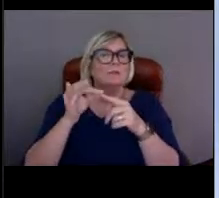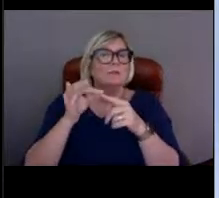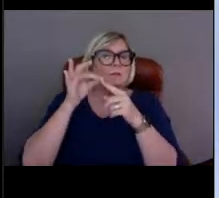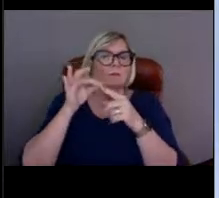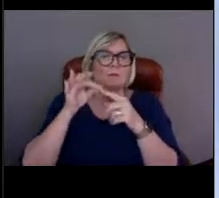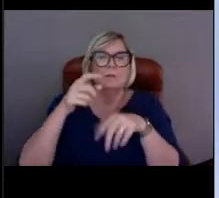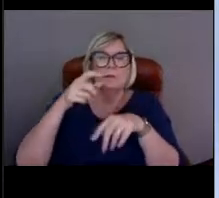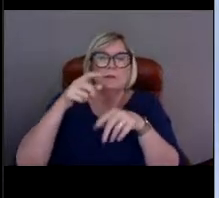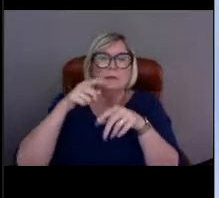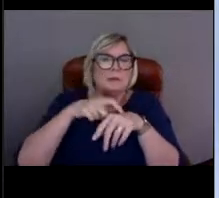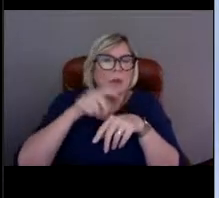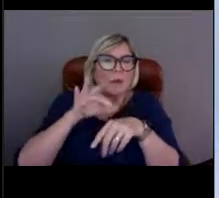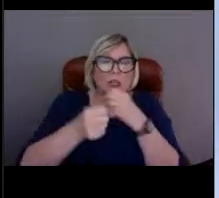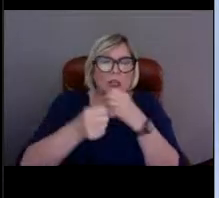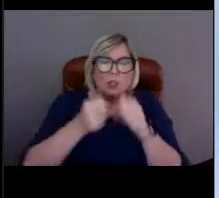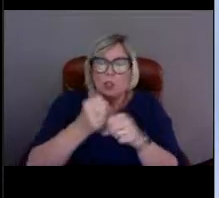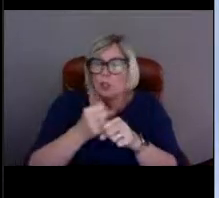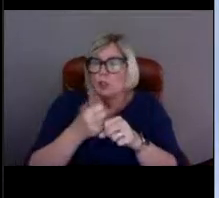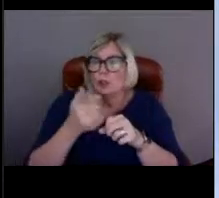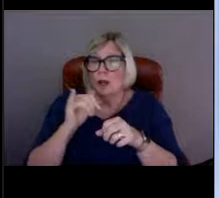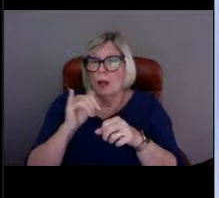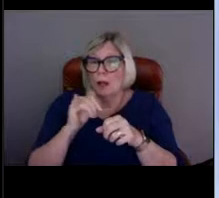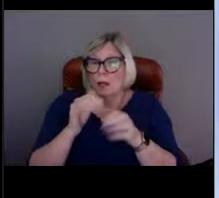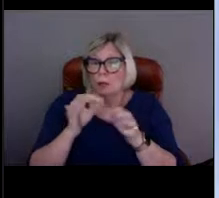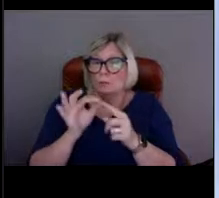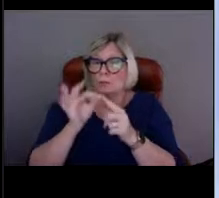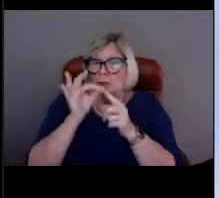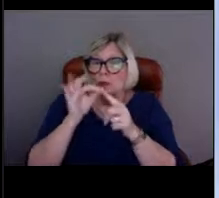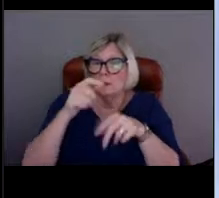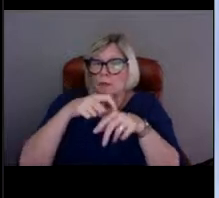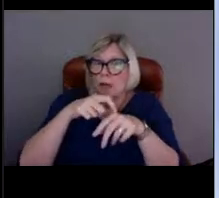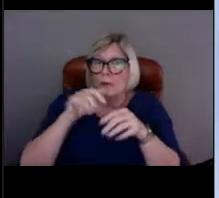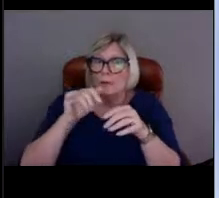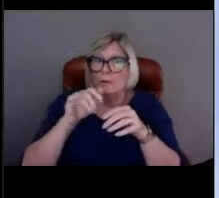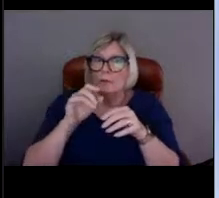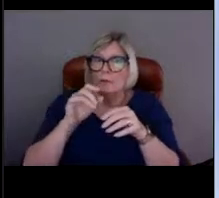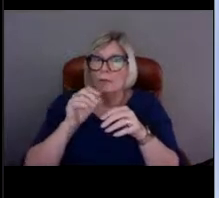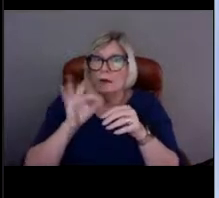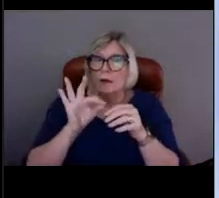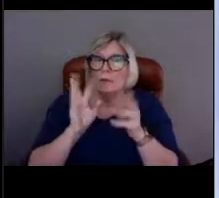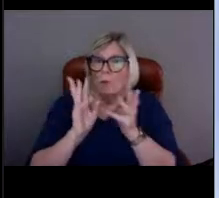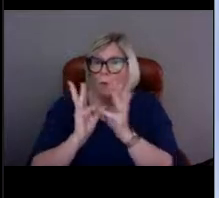weather and different seasons? Absolutely. In the Great Lakes, we try and make sure